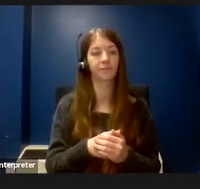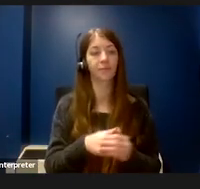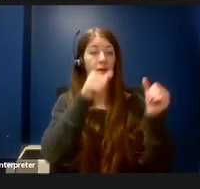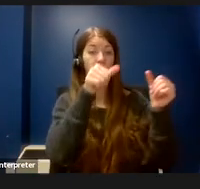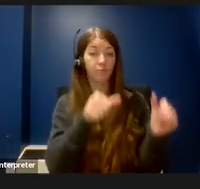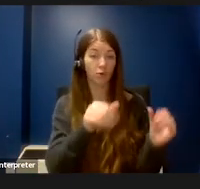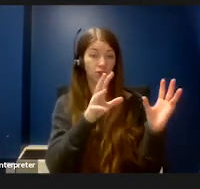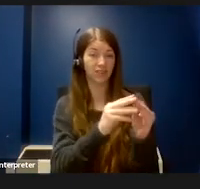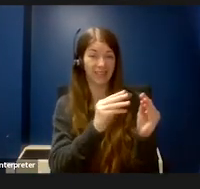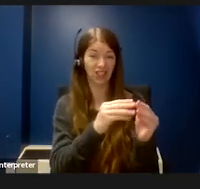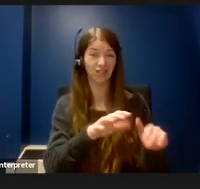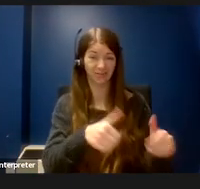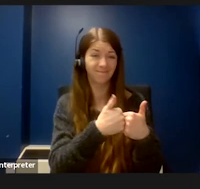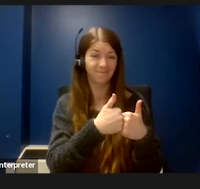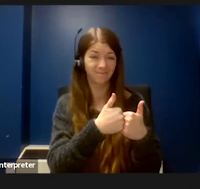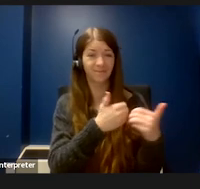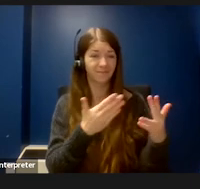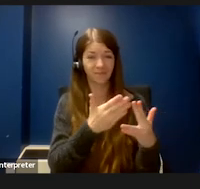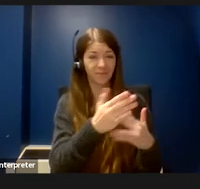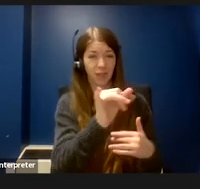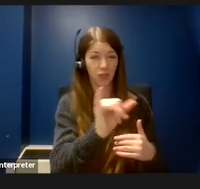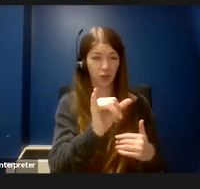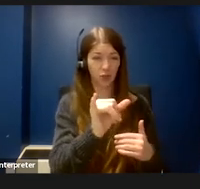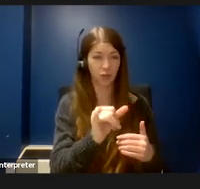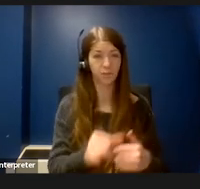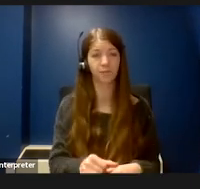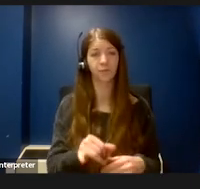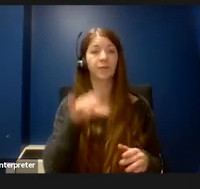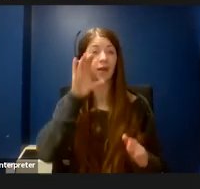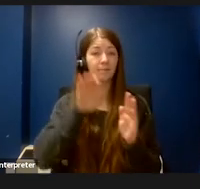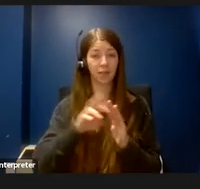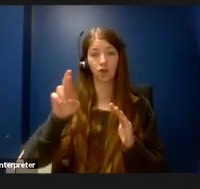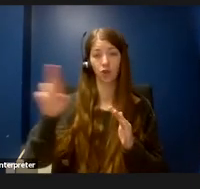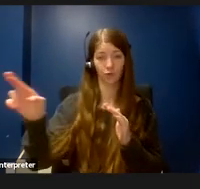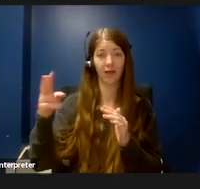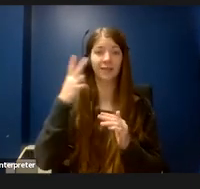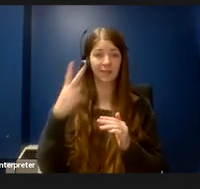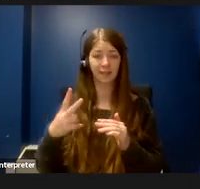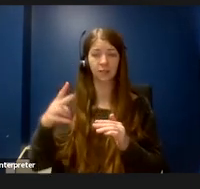The image here on the right is an aerial view of a poster session than I attended.